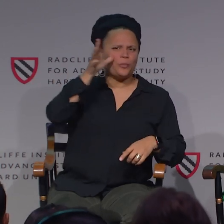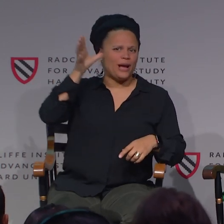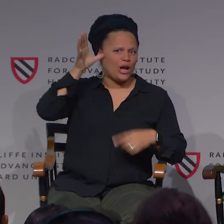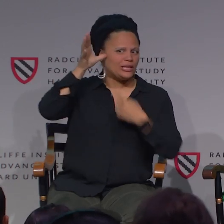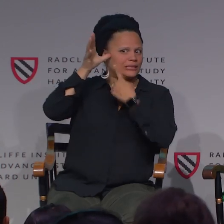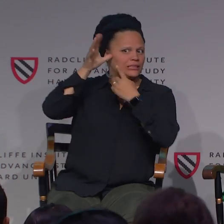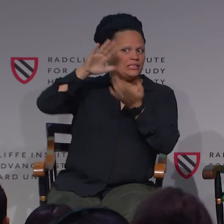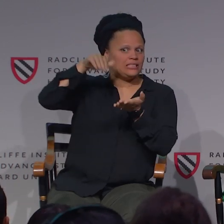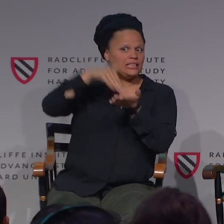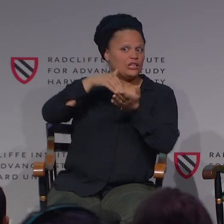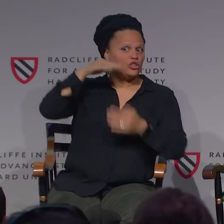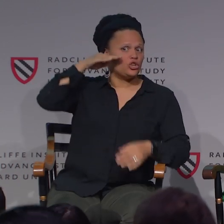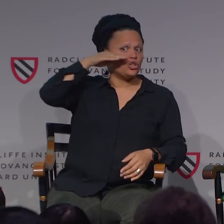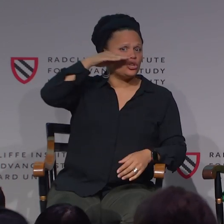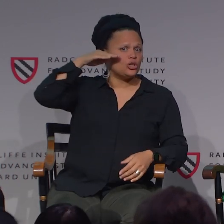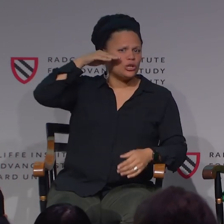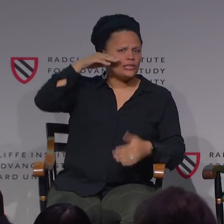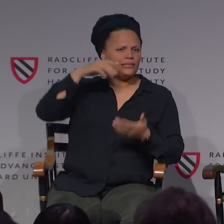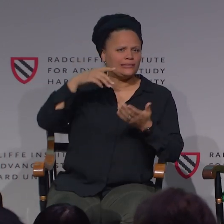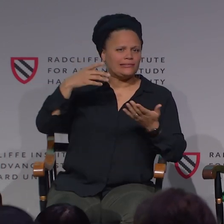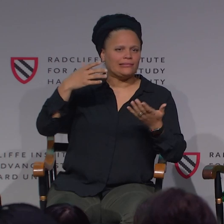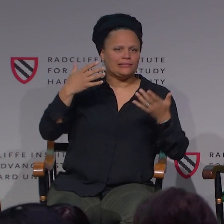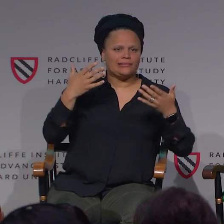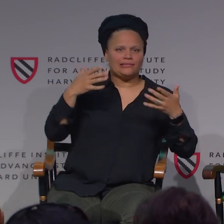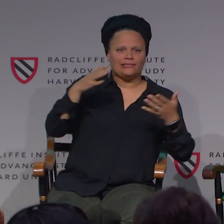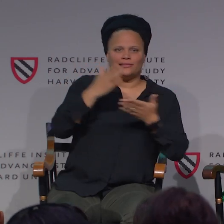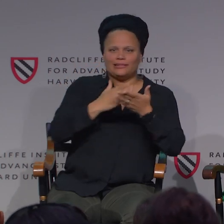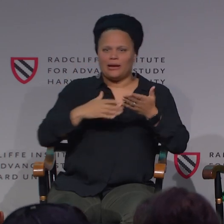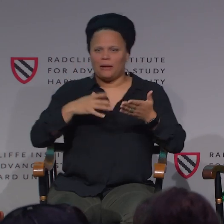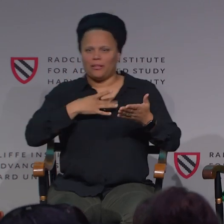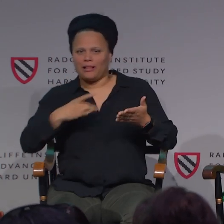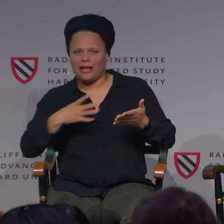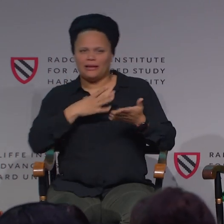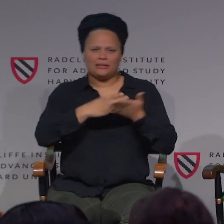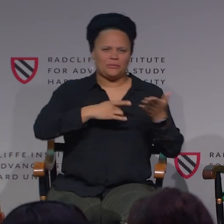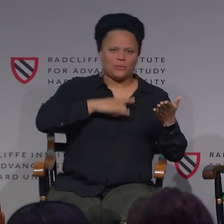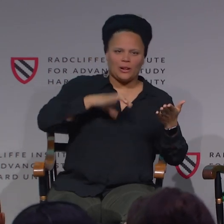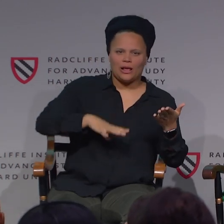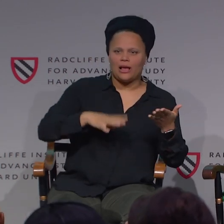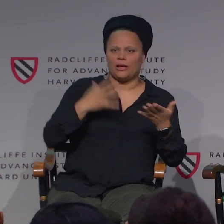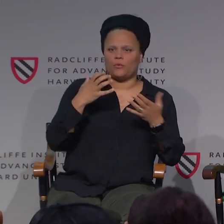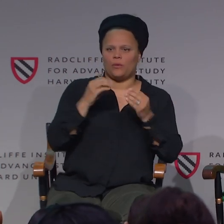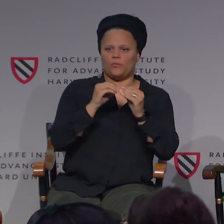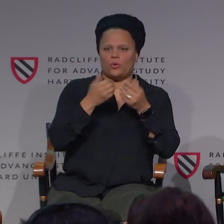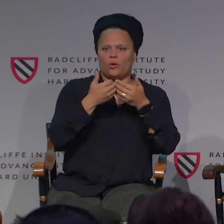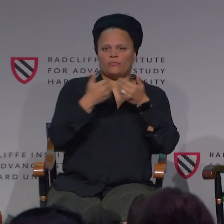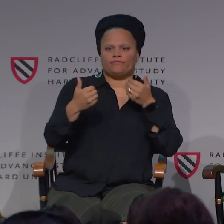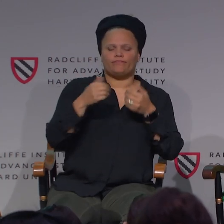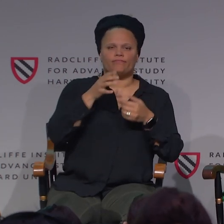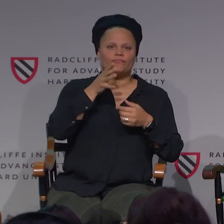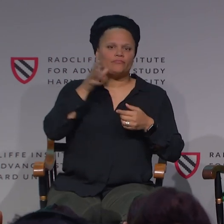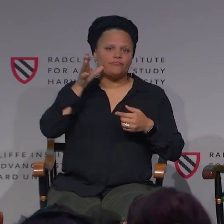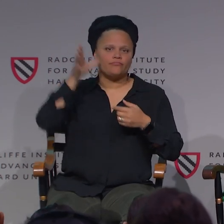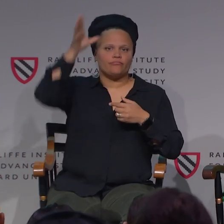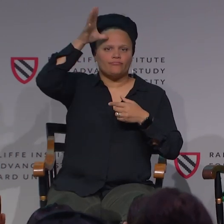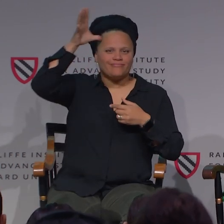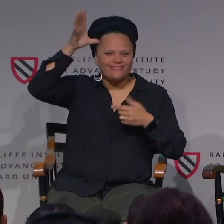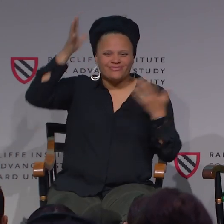So it's just kind of maybe around this region or this location. So there has been some discourse as far as